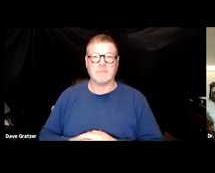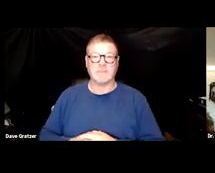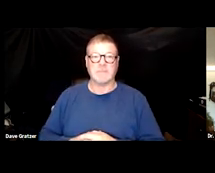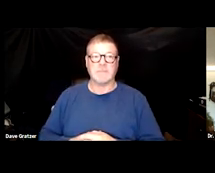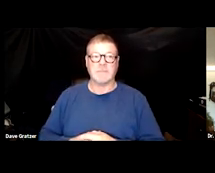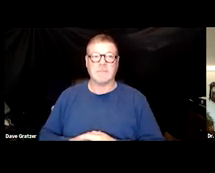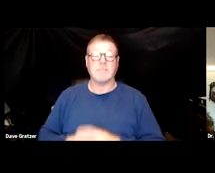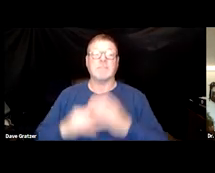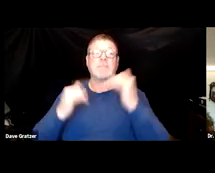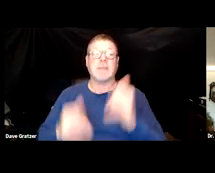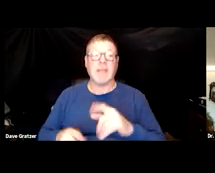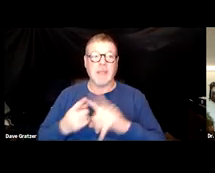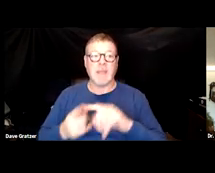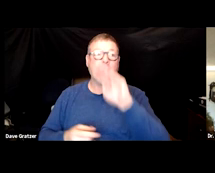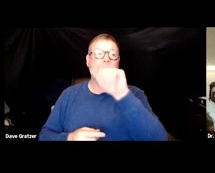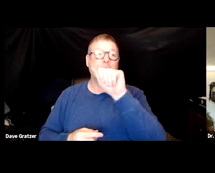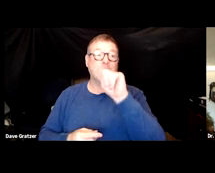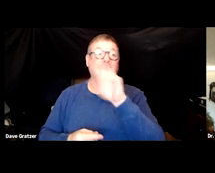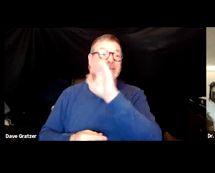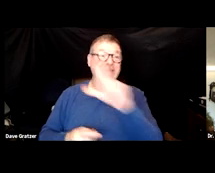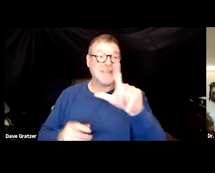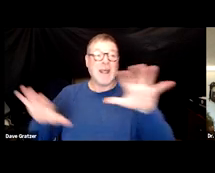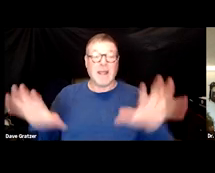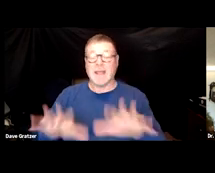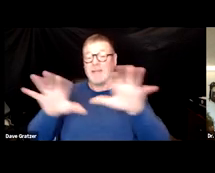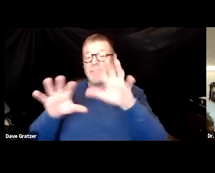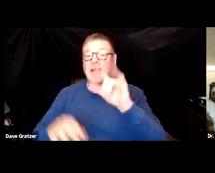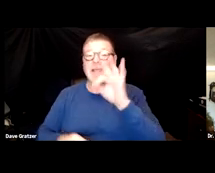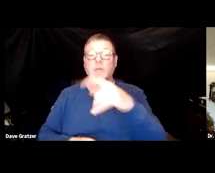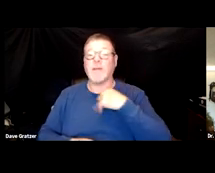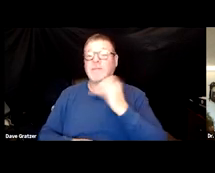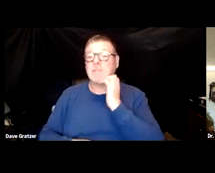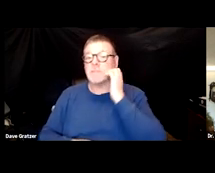Mast cell activation, if you've ever had hives or flushing.